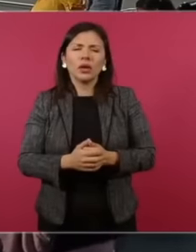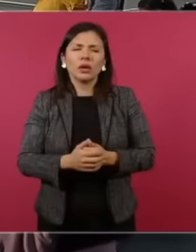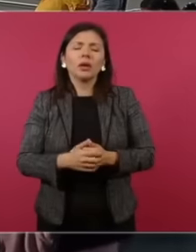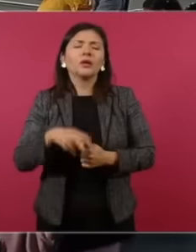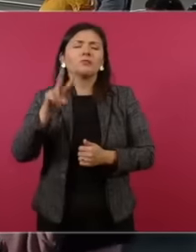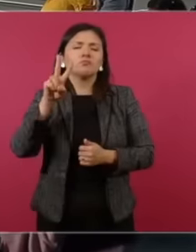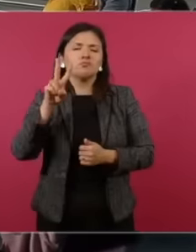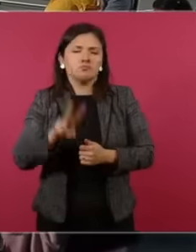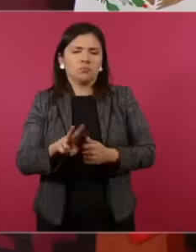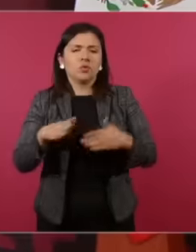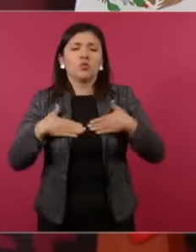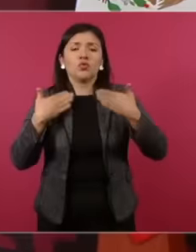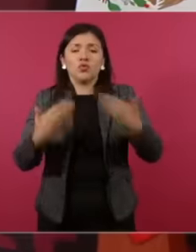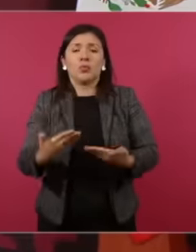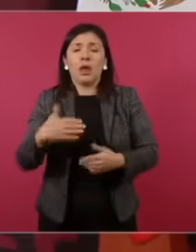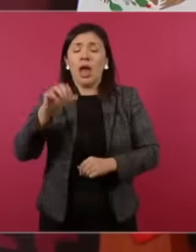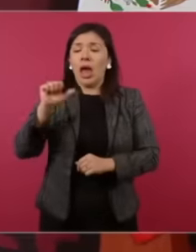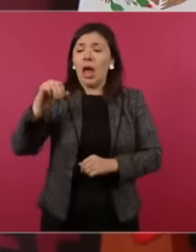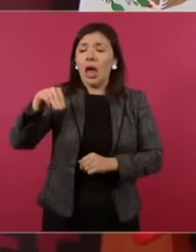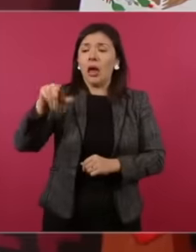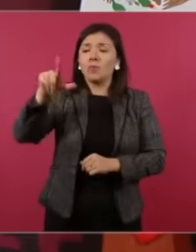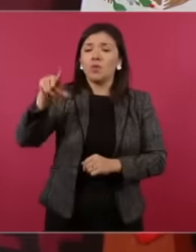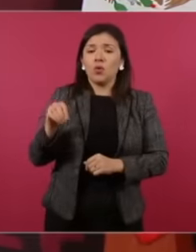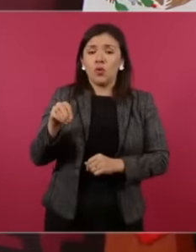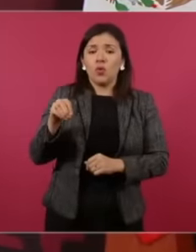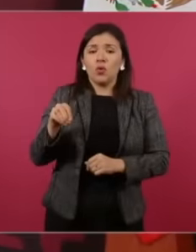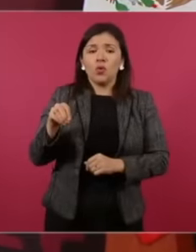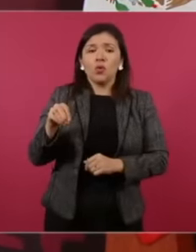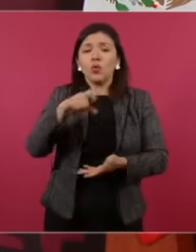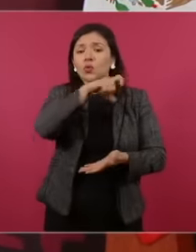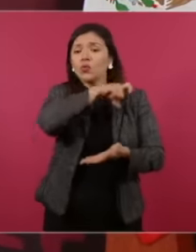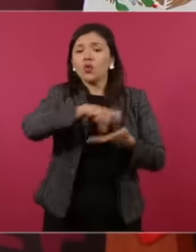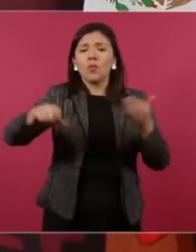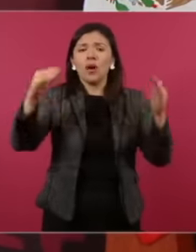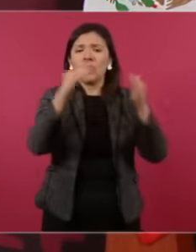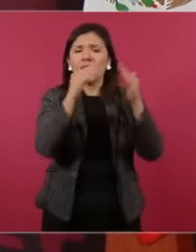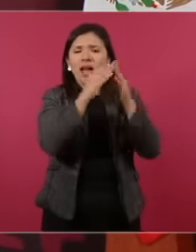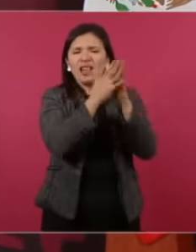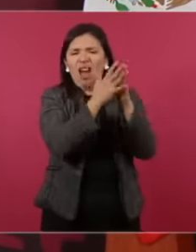Andrés Manuel López Obrador had just bought a mega residence in Bosques de las Zonas which is one